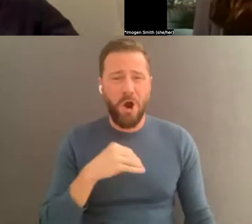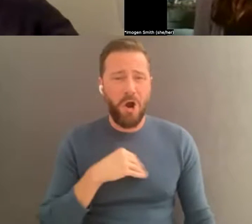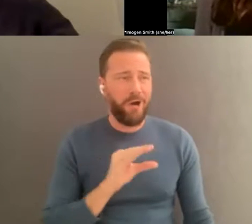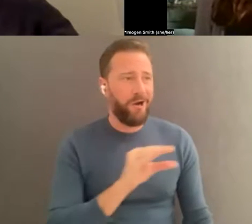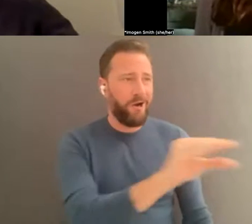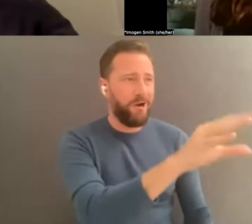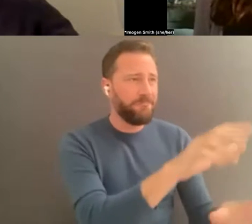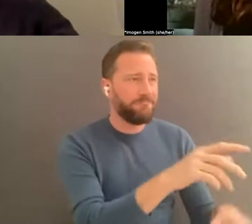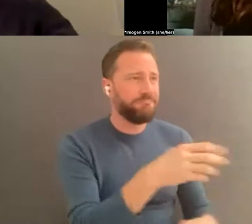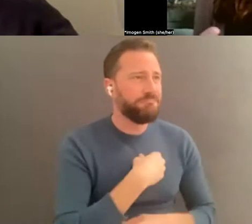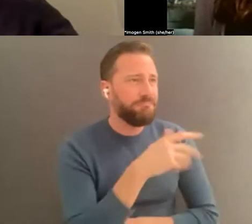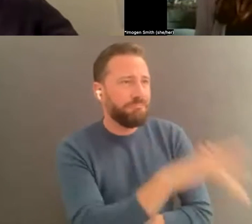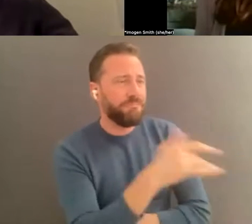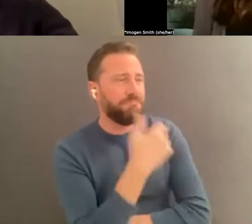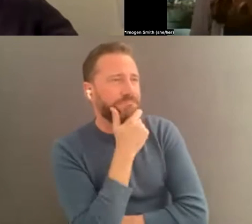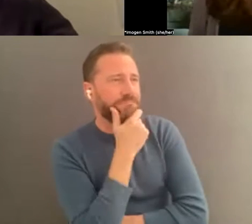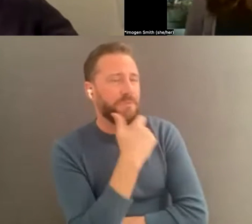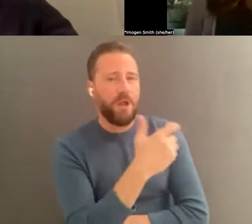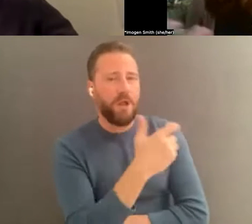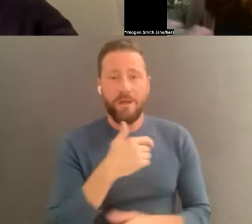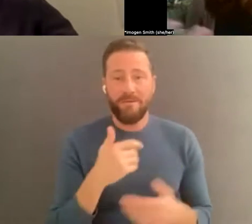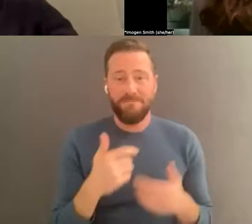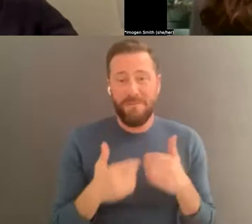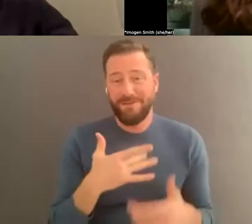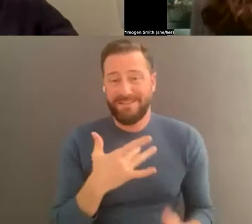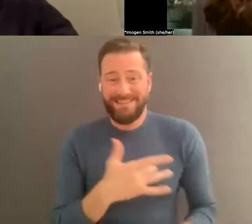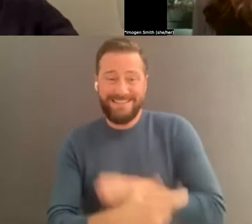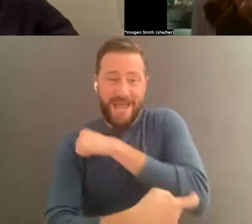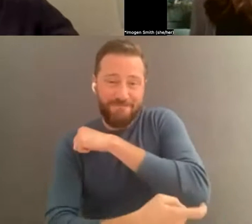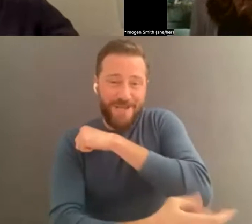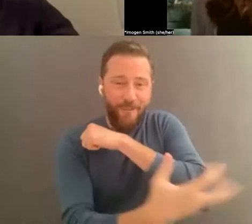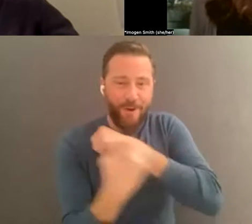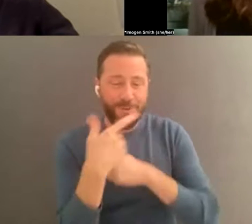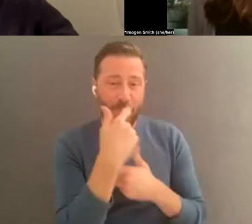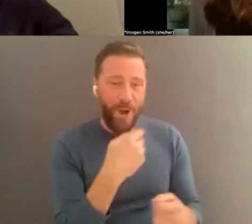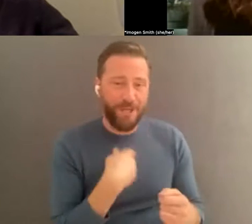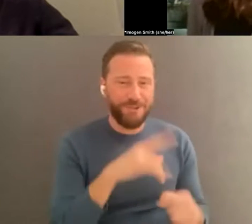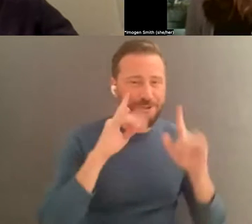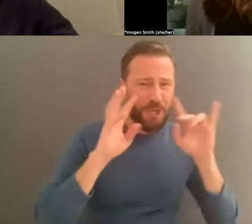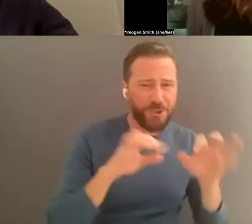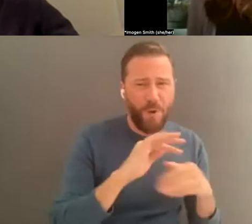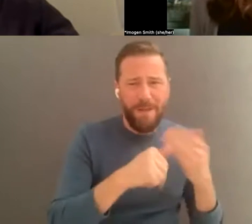information about what's on the tape. You don't know what the quality is , and that makes it harder to make the decisions about